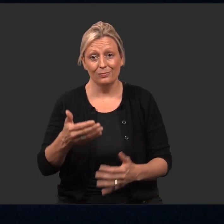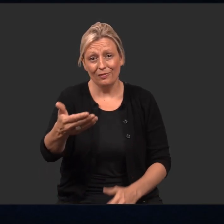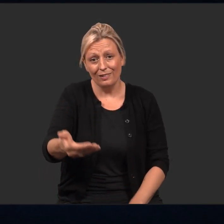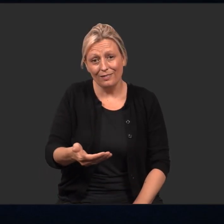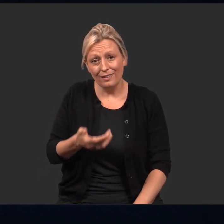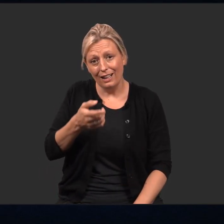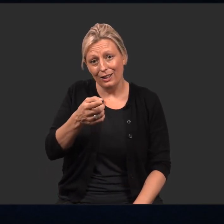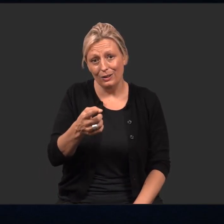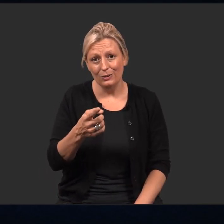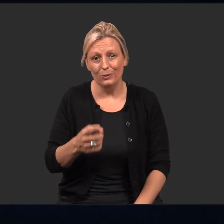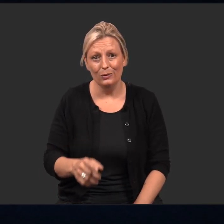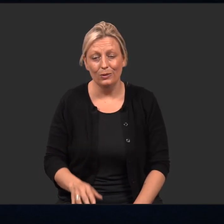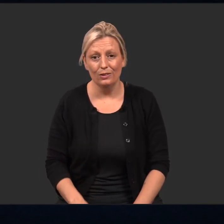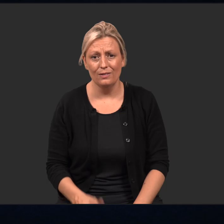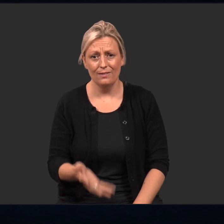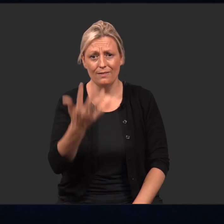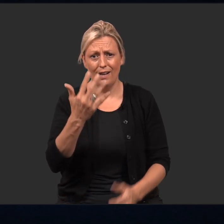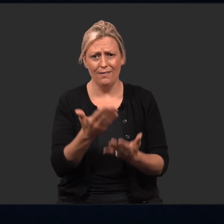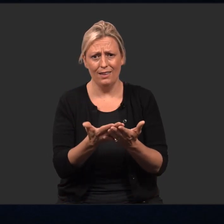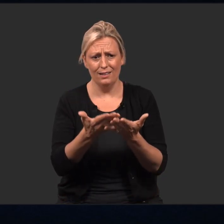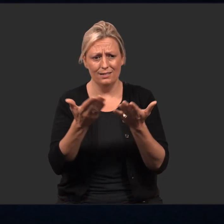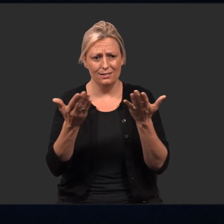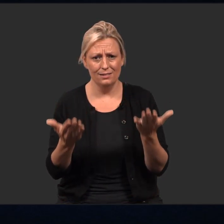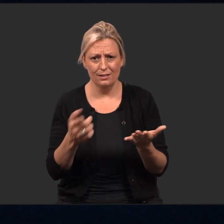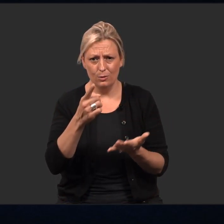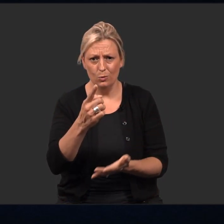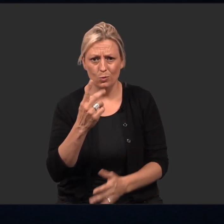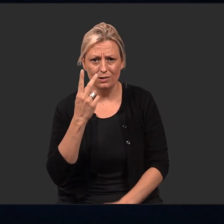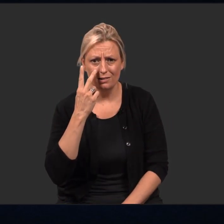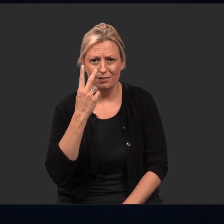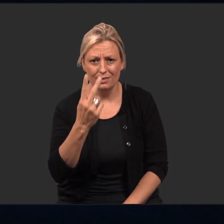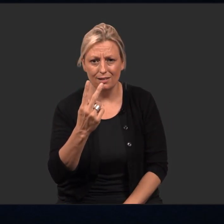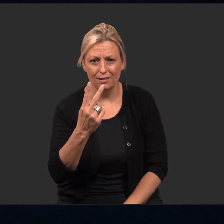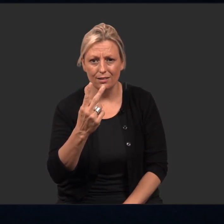Now I would ask you to notice five things in the room that you can see.